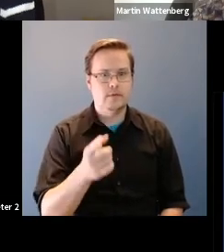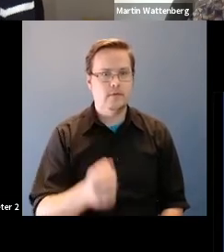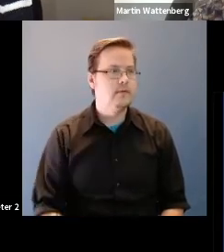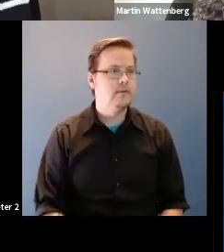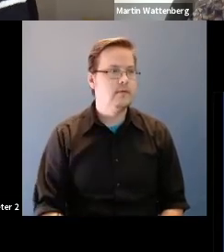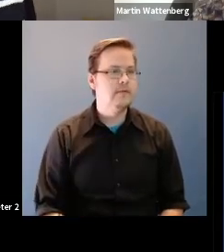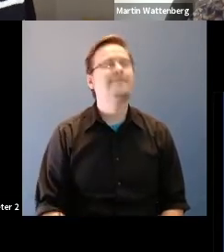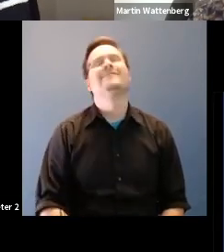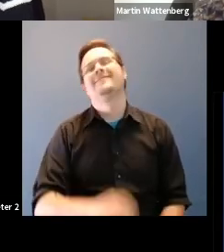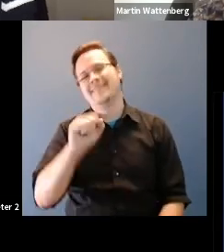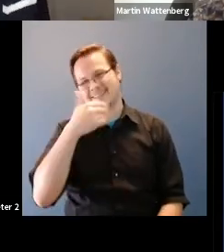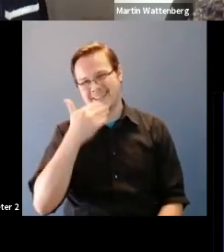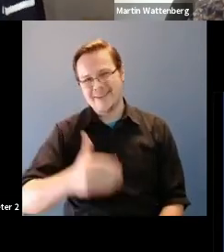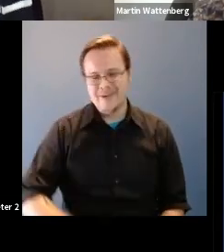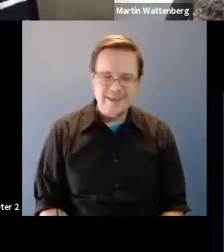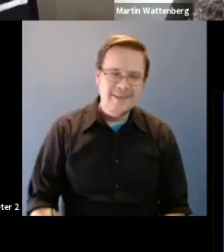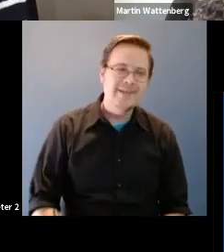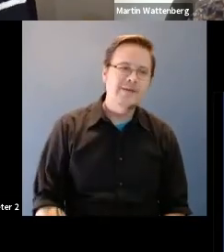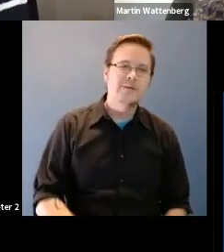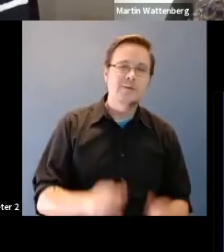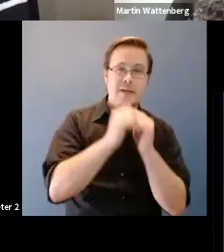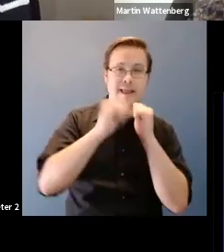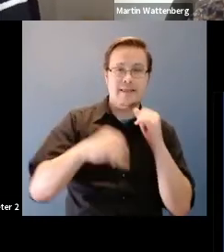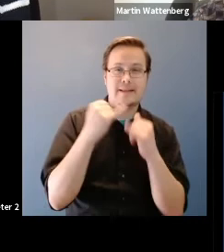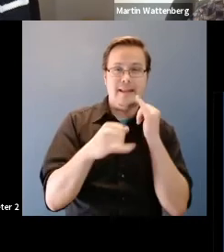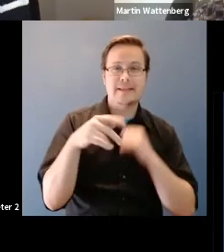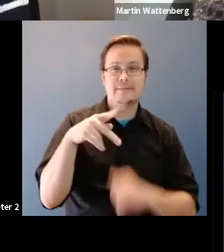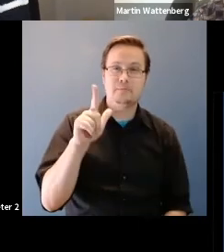Fernanda Viegas: Yes, thank you, with that the last flow, we want to leave you with is.